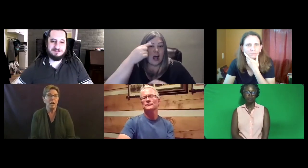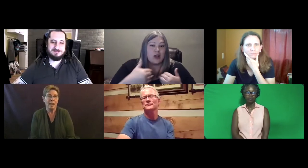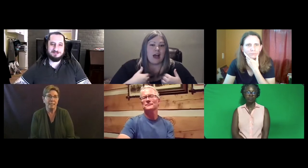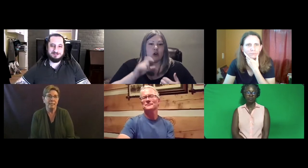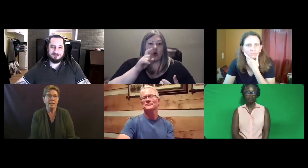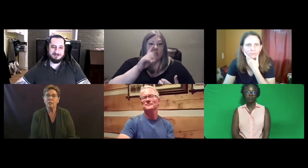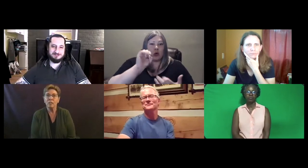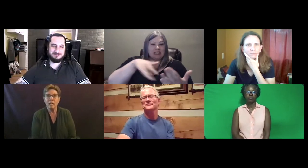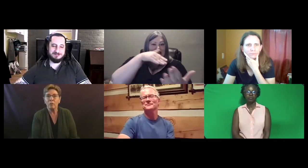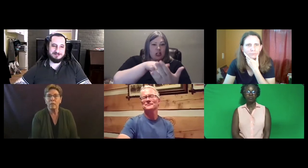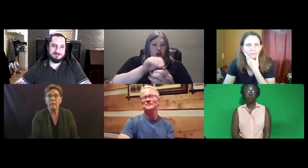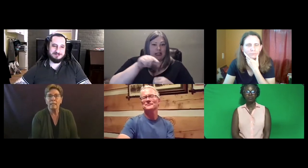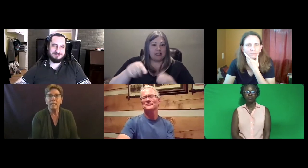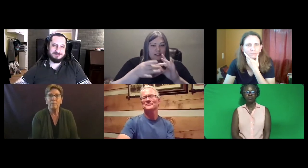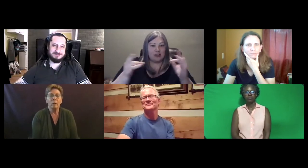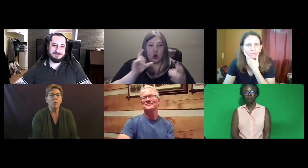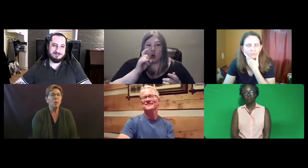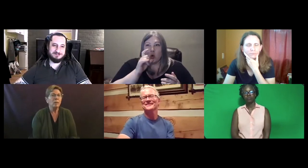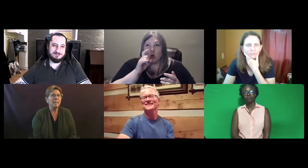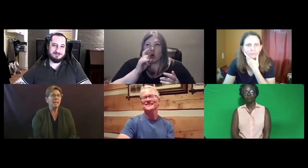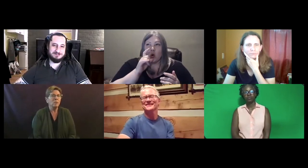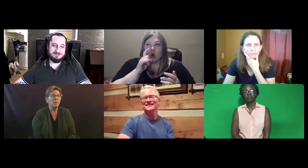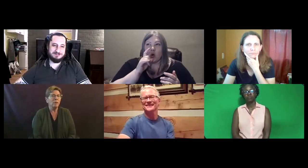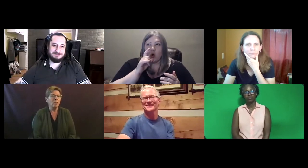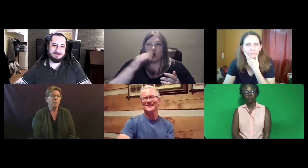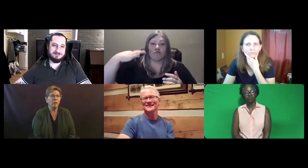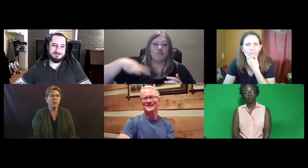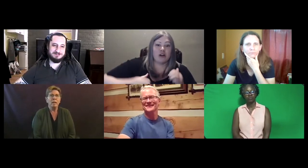Who is the center of all our statements?